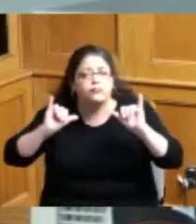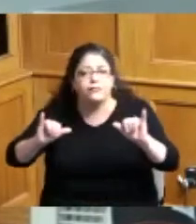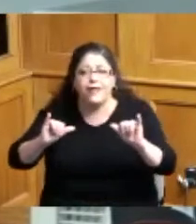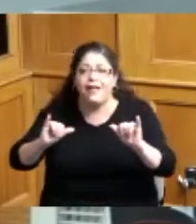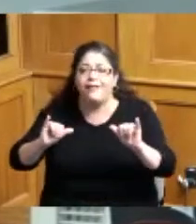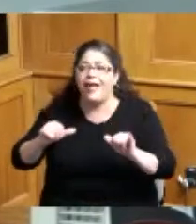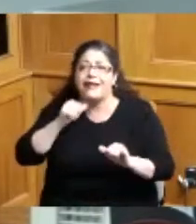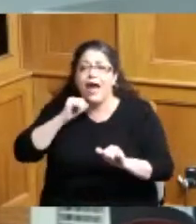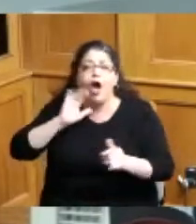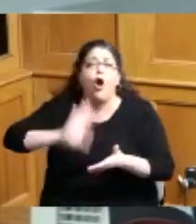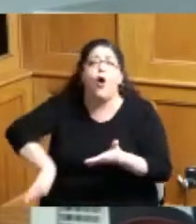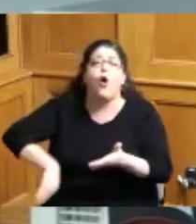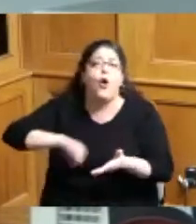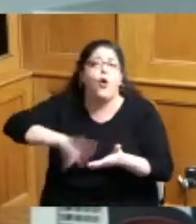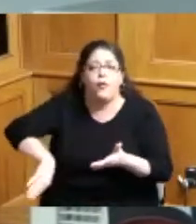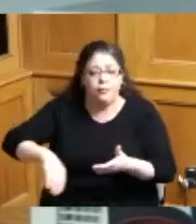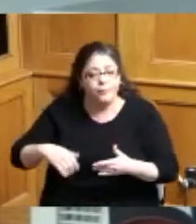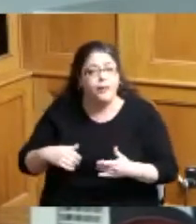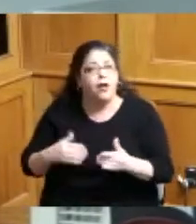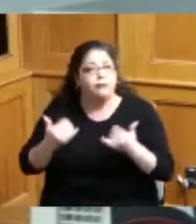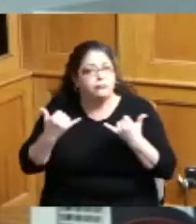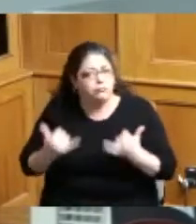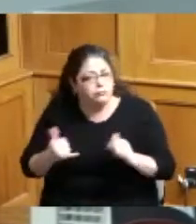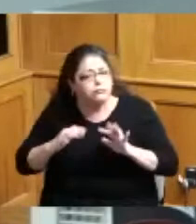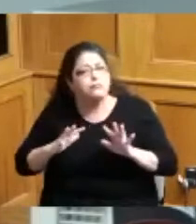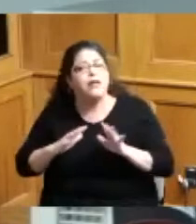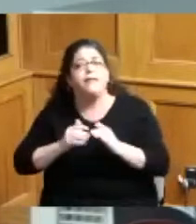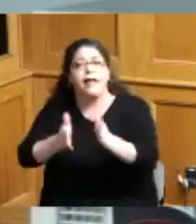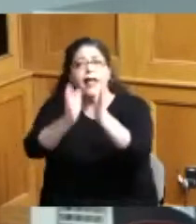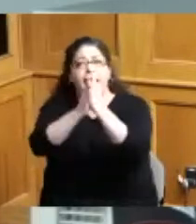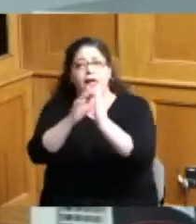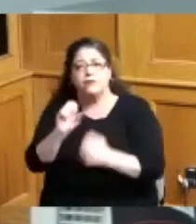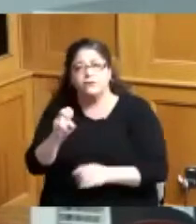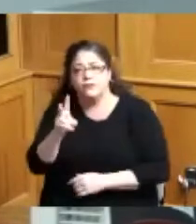seriously and that's why they went out and they had a survey done so we could see exactly where